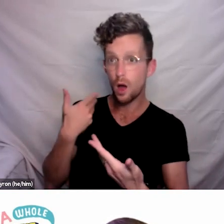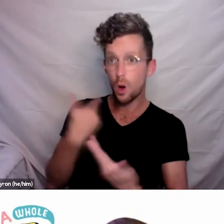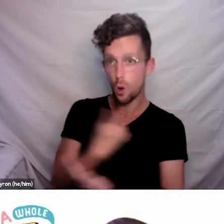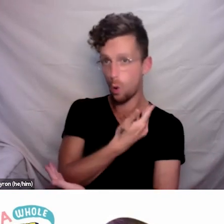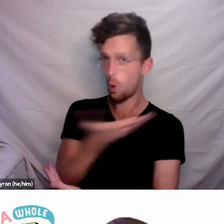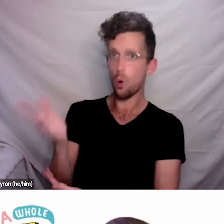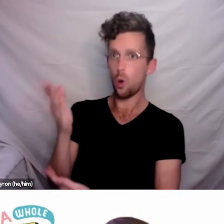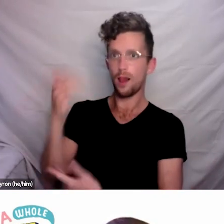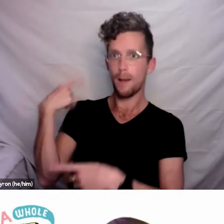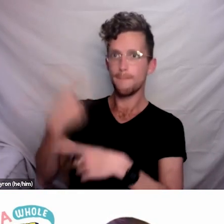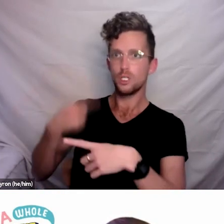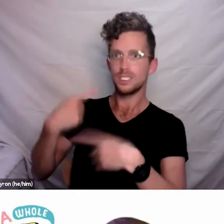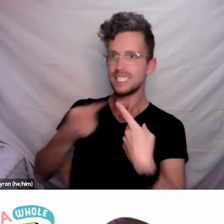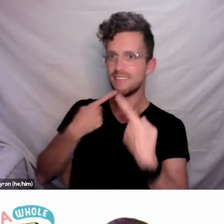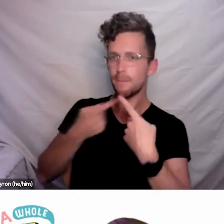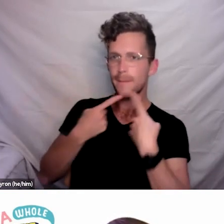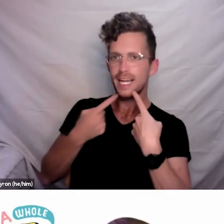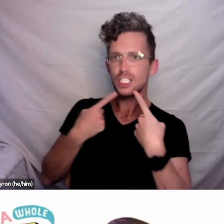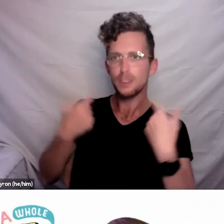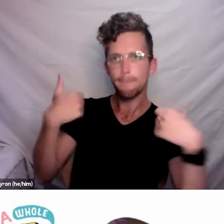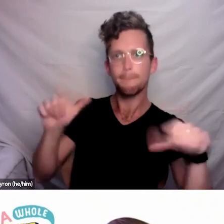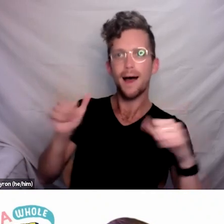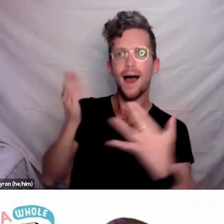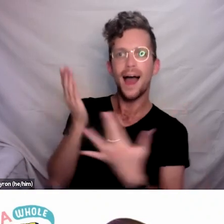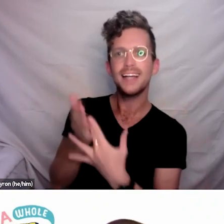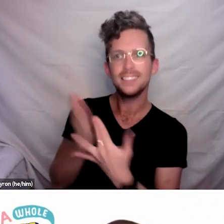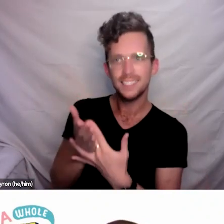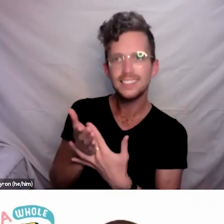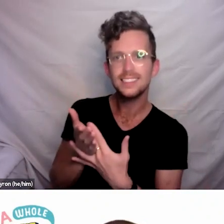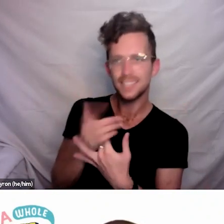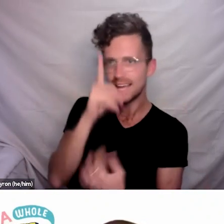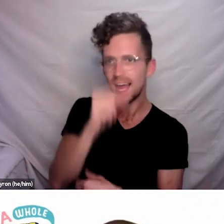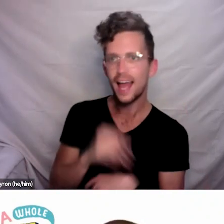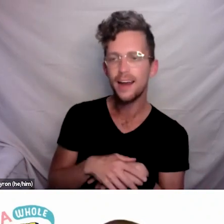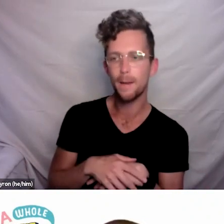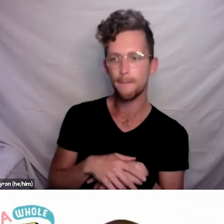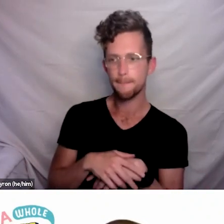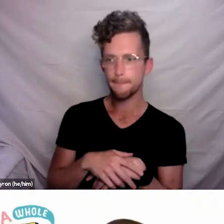And then I think the question is about, the information we have been talking about being made accessible